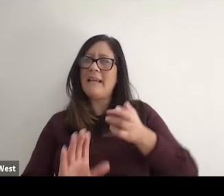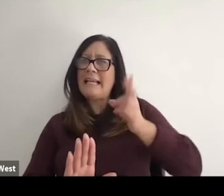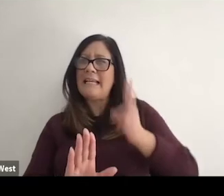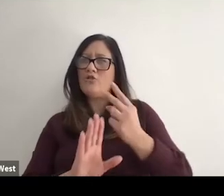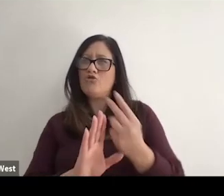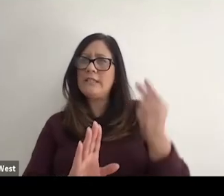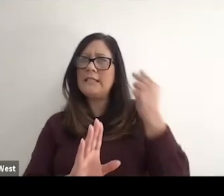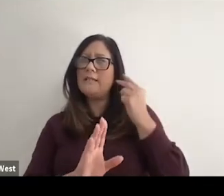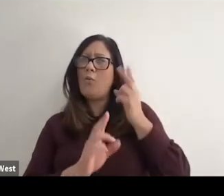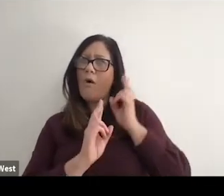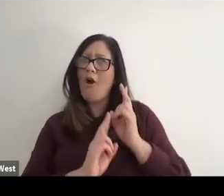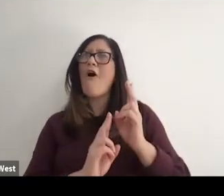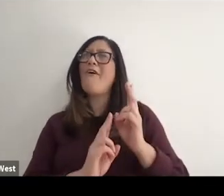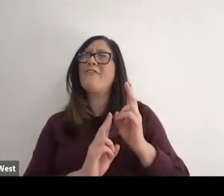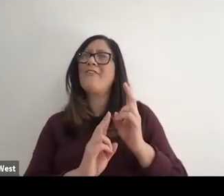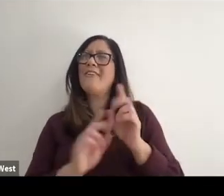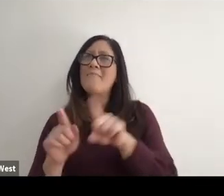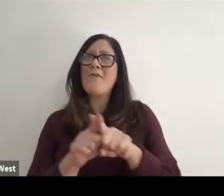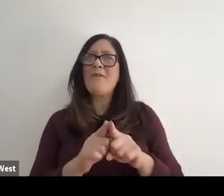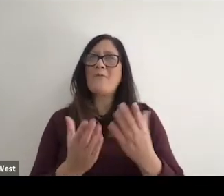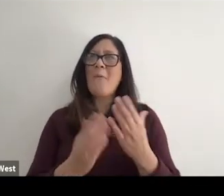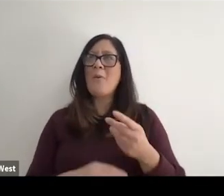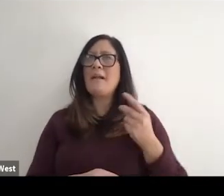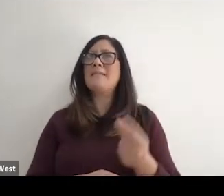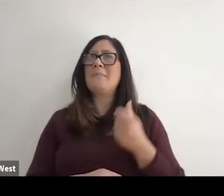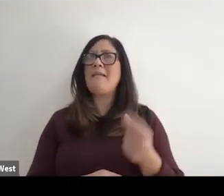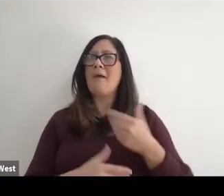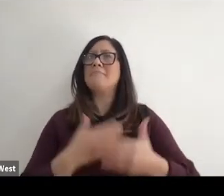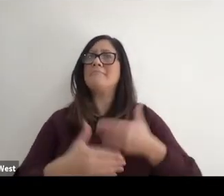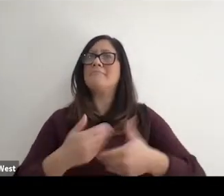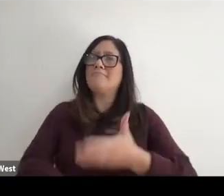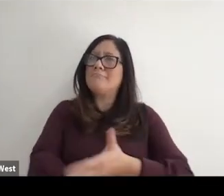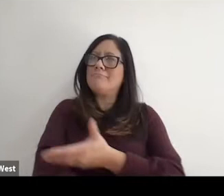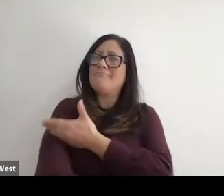but also wanting to speed things up a little bit and and wanting just wanting to see see this.